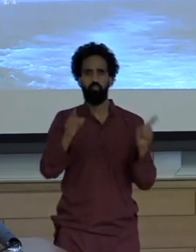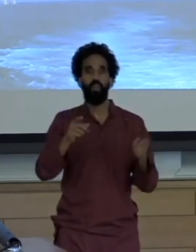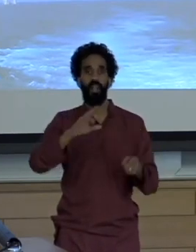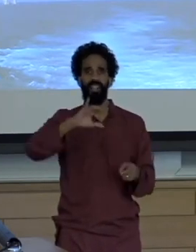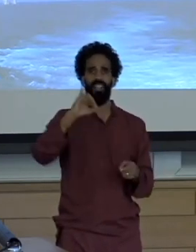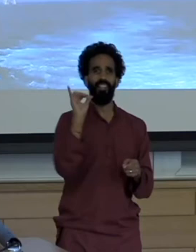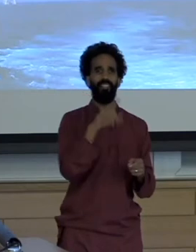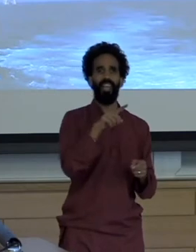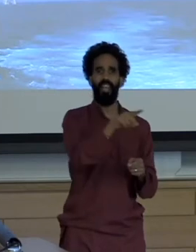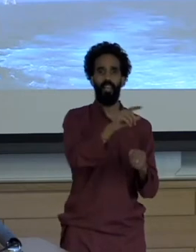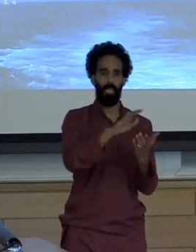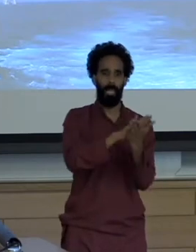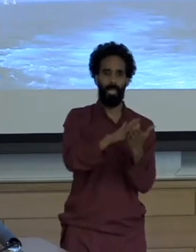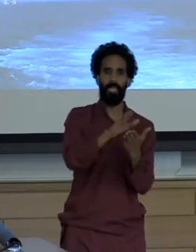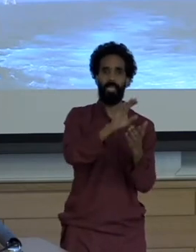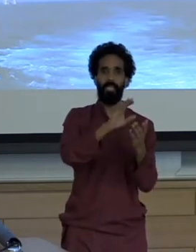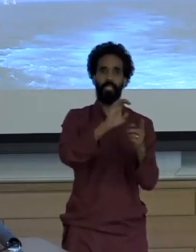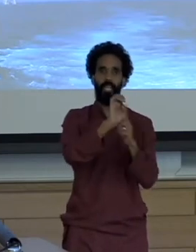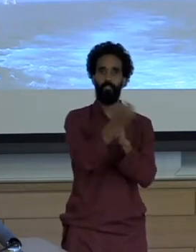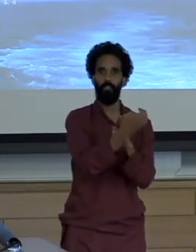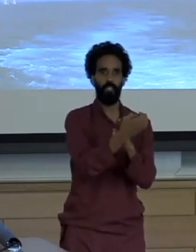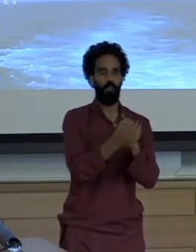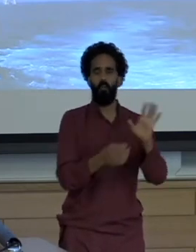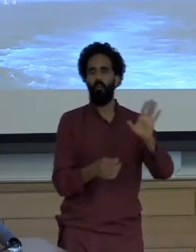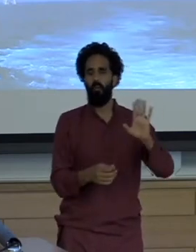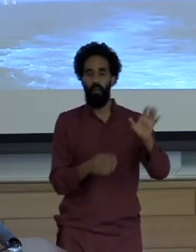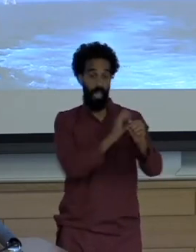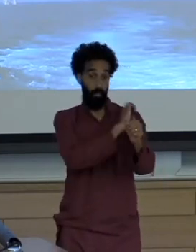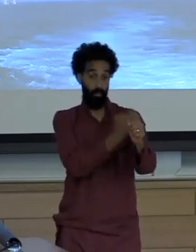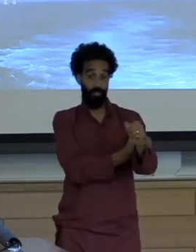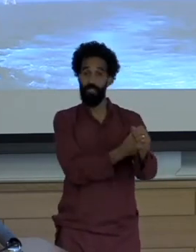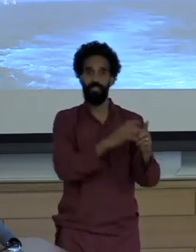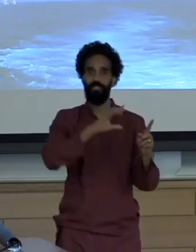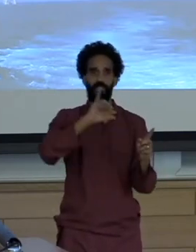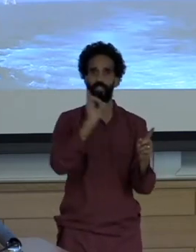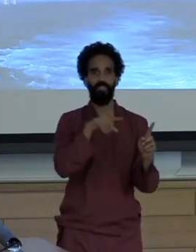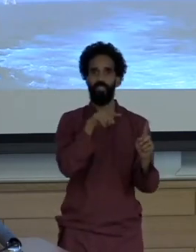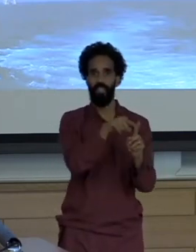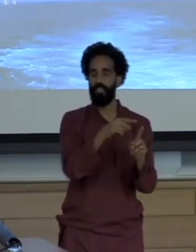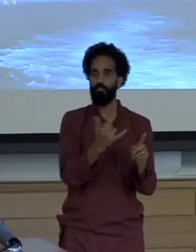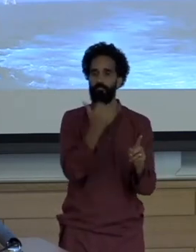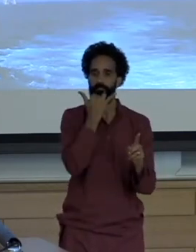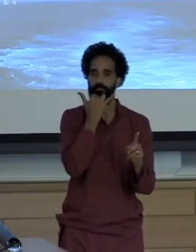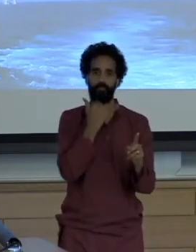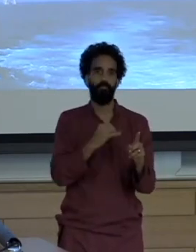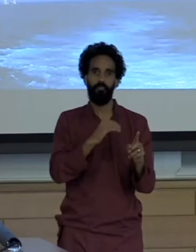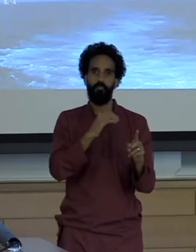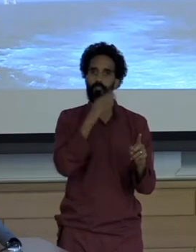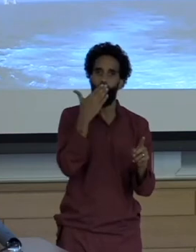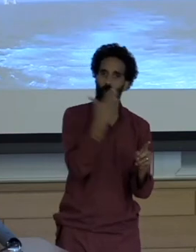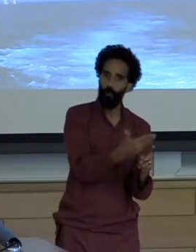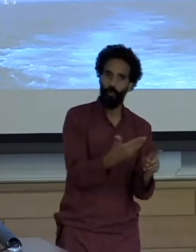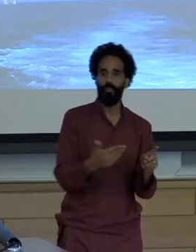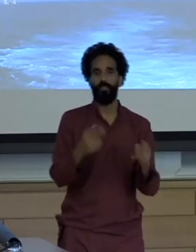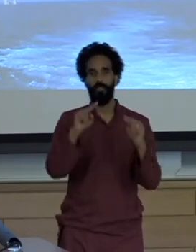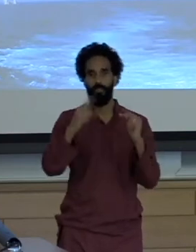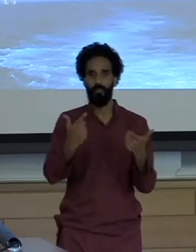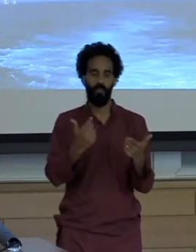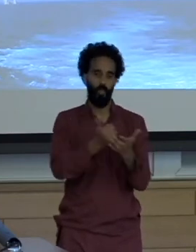pursuits. Their consistent messaging accuses environmentalists and researchers of being romantically absurd.